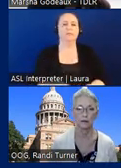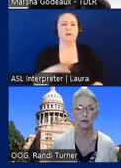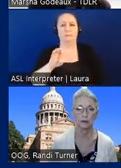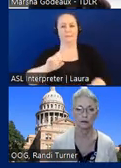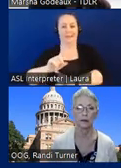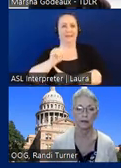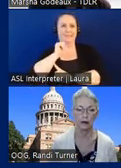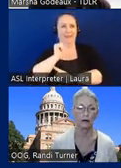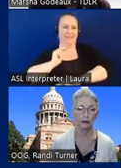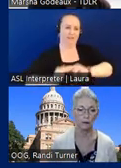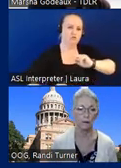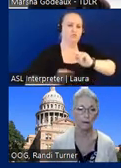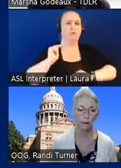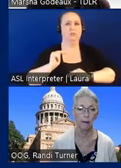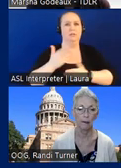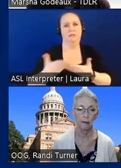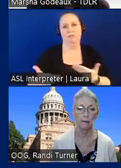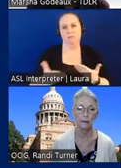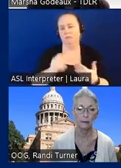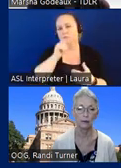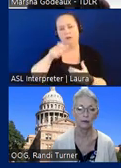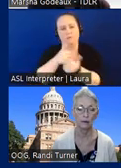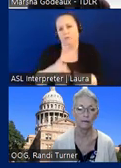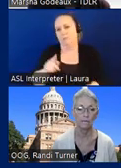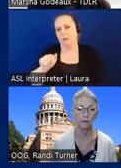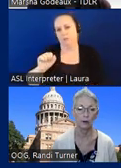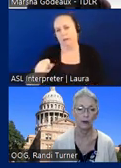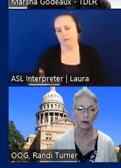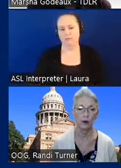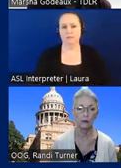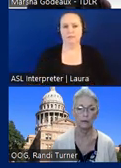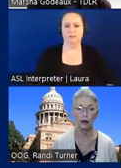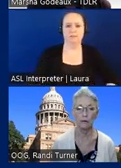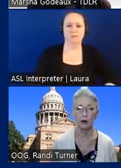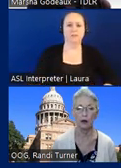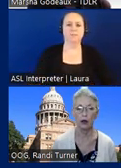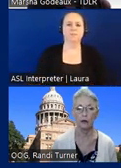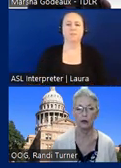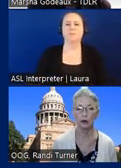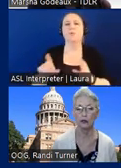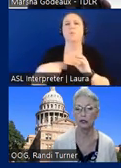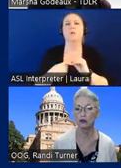element and so it would not have to comply with TAS necessarily. What about mobile home community